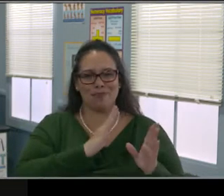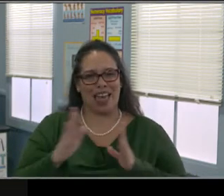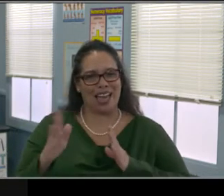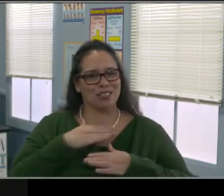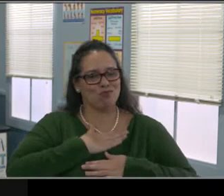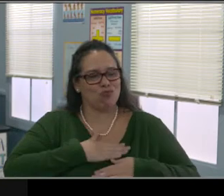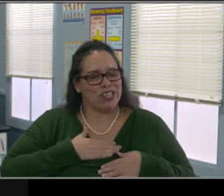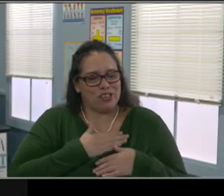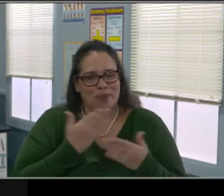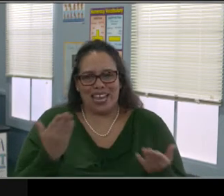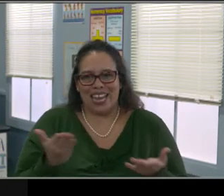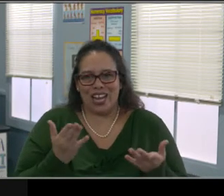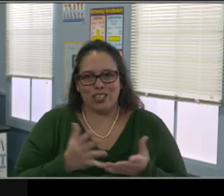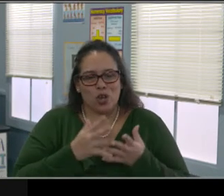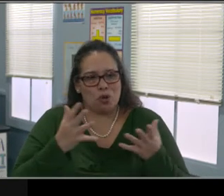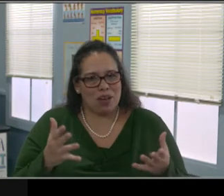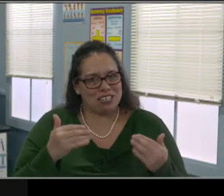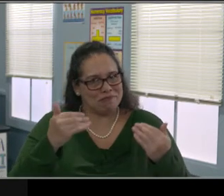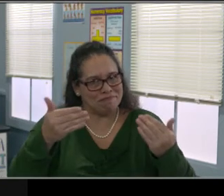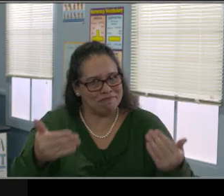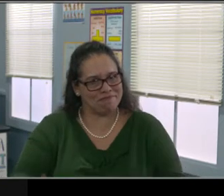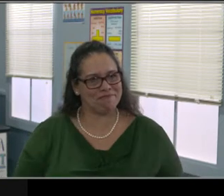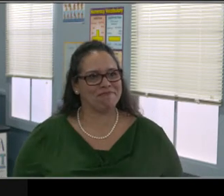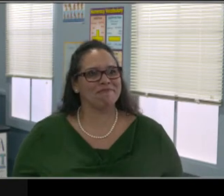And I'm gonna explain the different parts and give you some example.